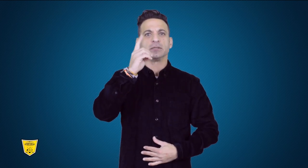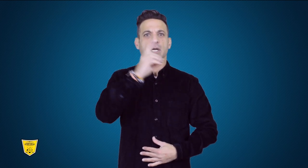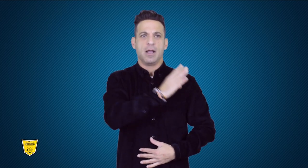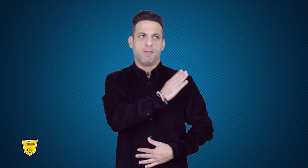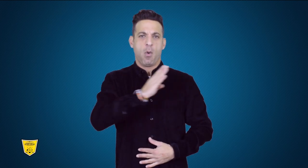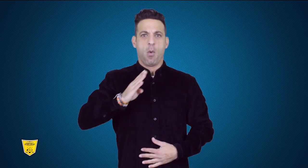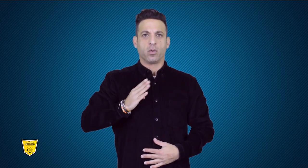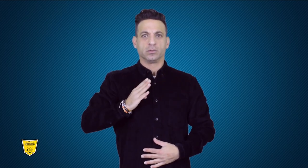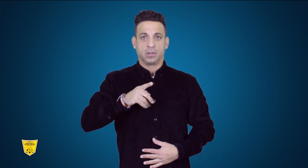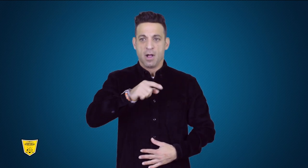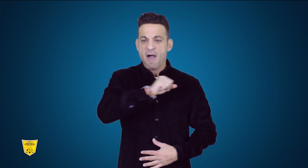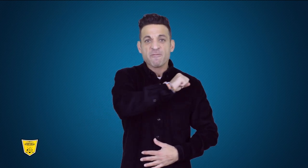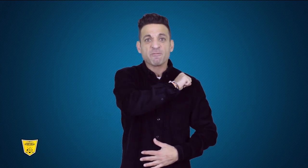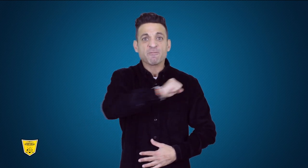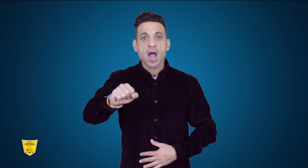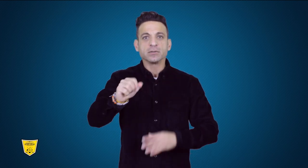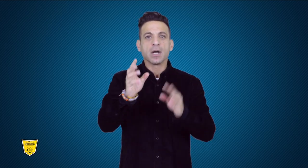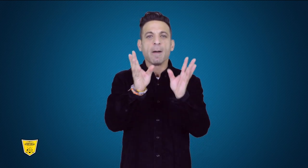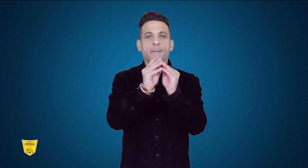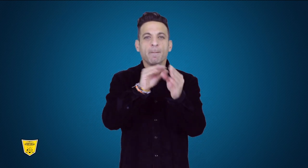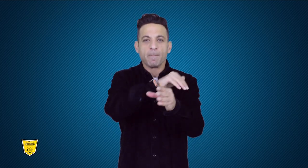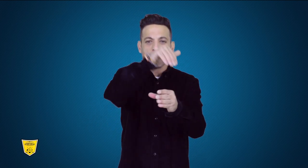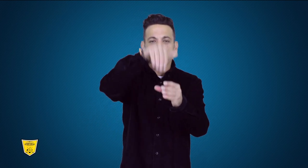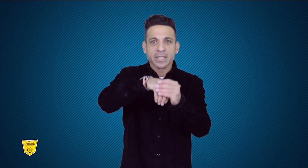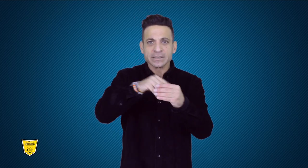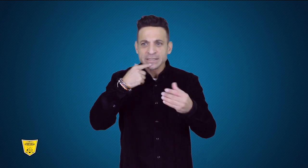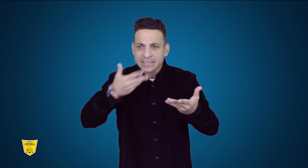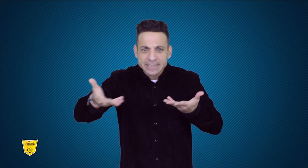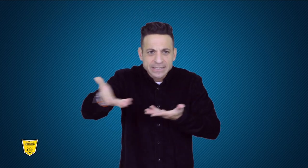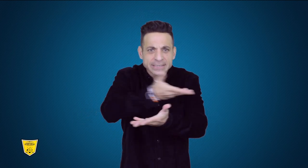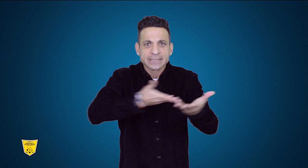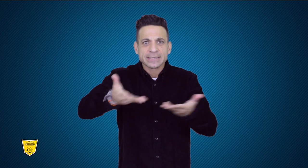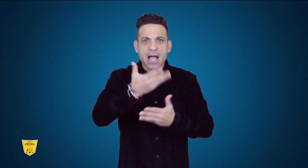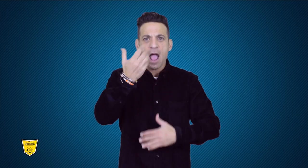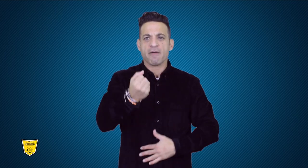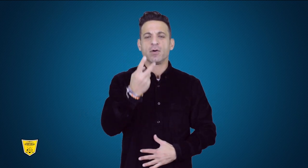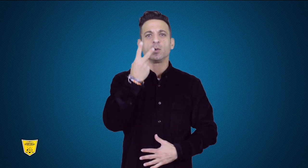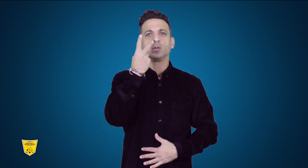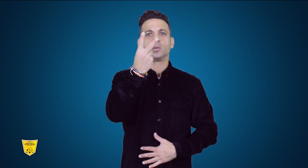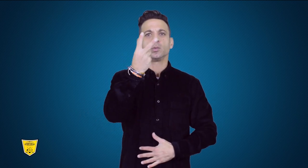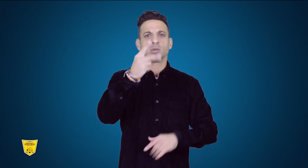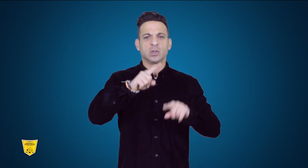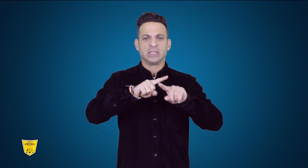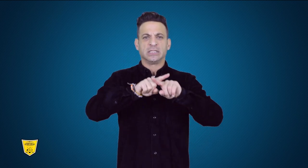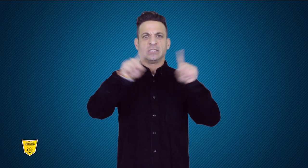the legitimacy of the ICSD Board or how the Extraordinary Congress